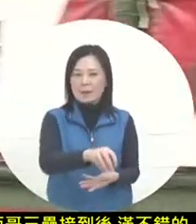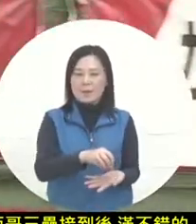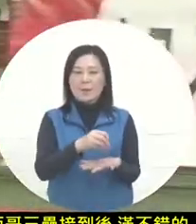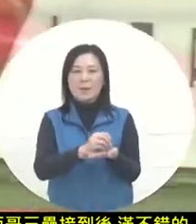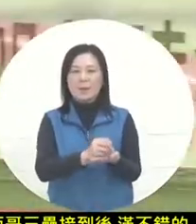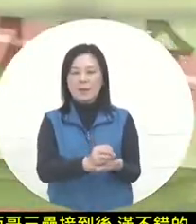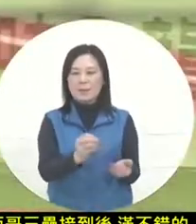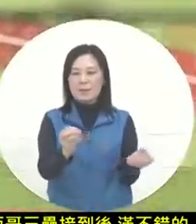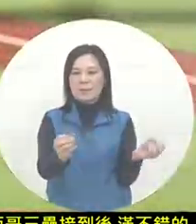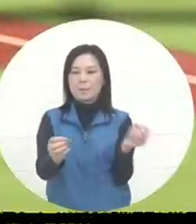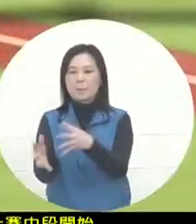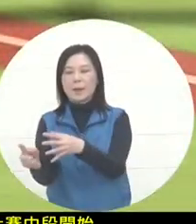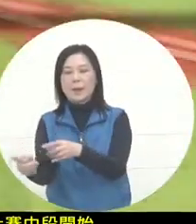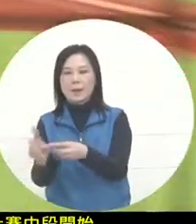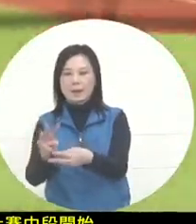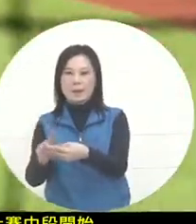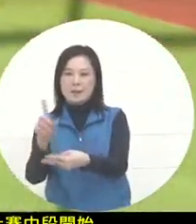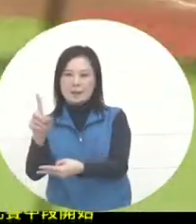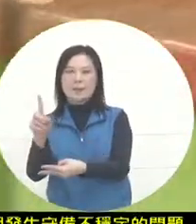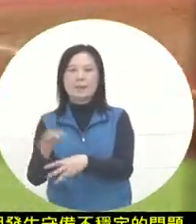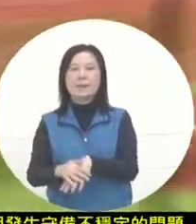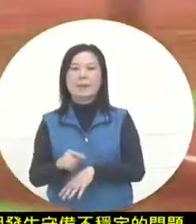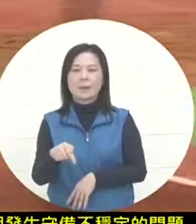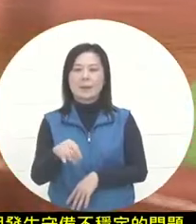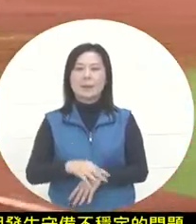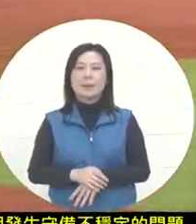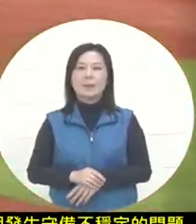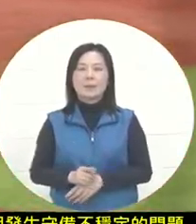passed it to first base and successfully won the first out of the inning.